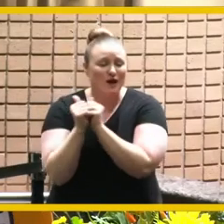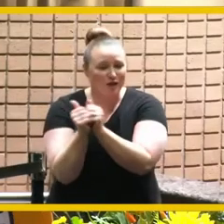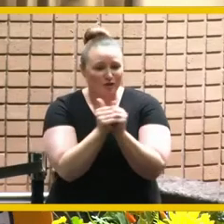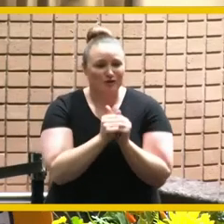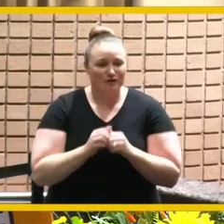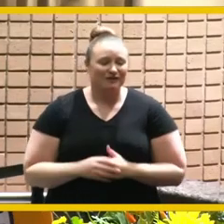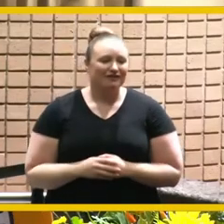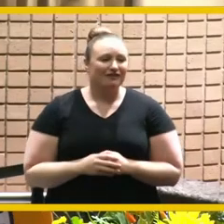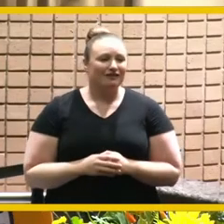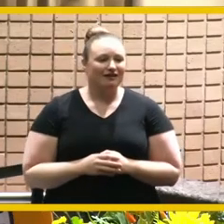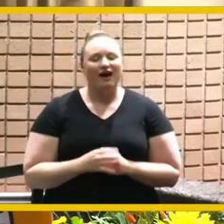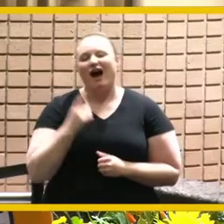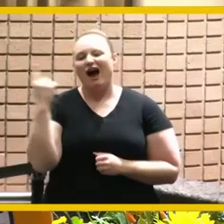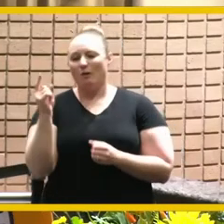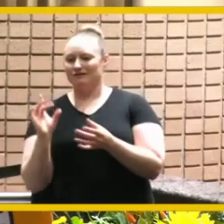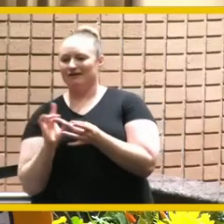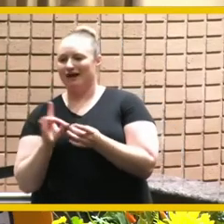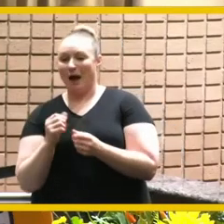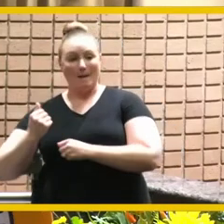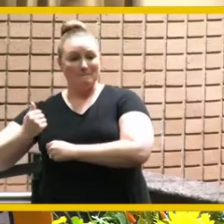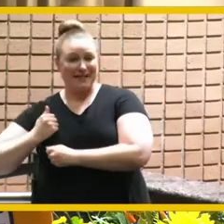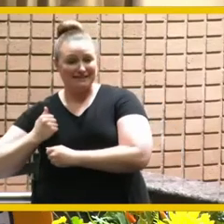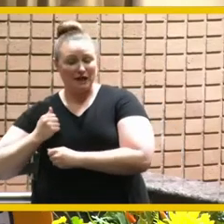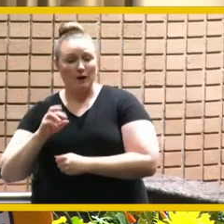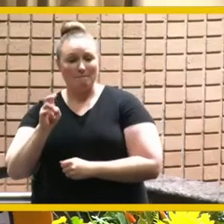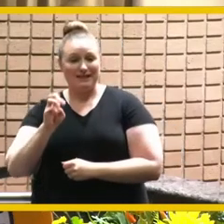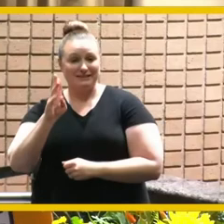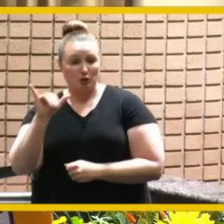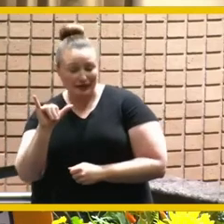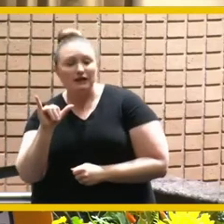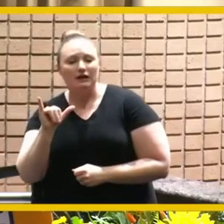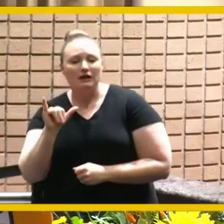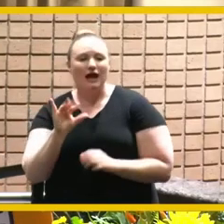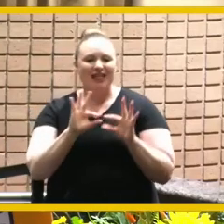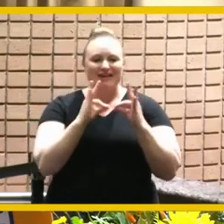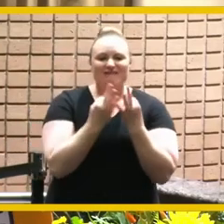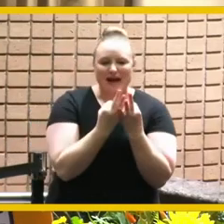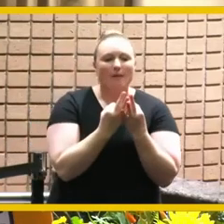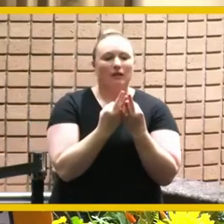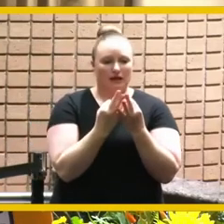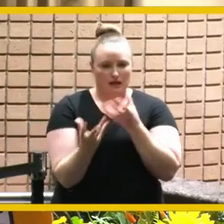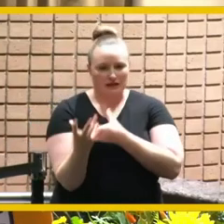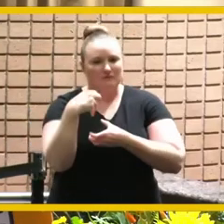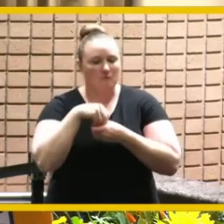about the military that the family serves as much as the as the military member so to judy